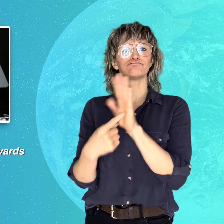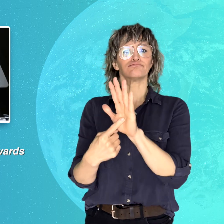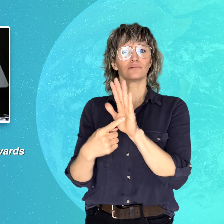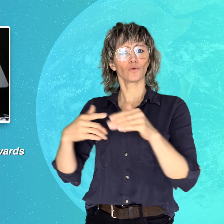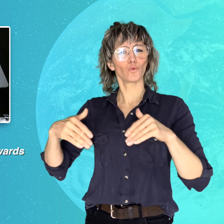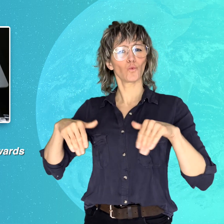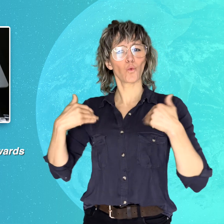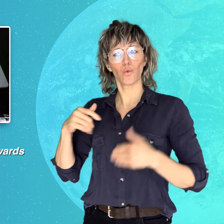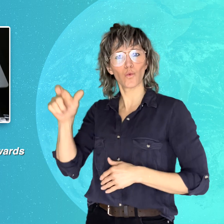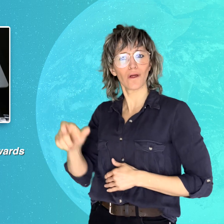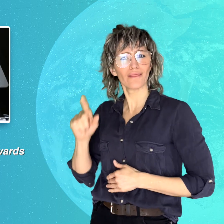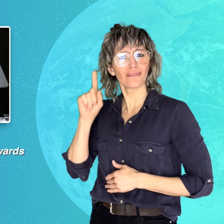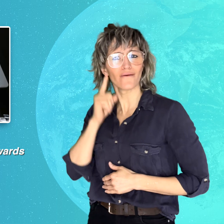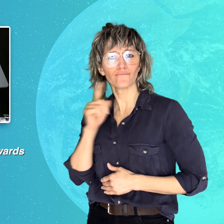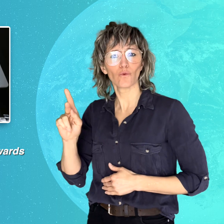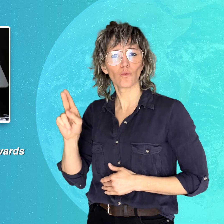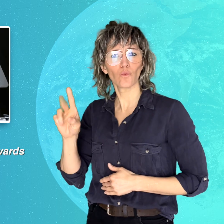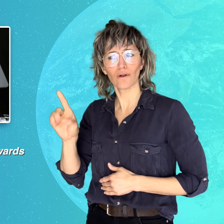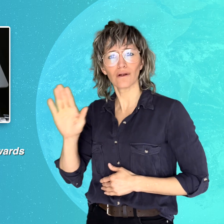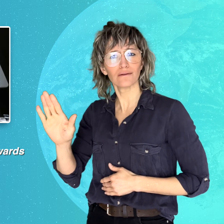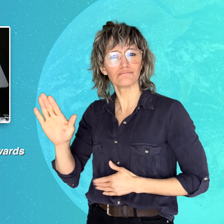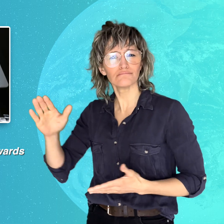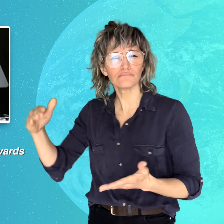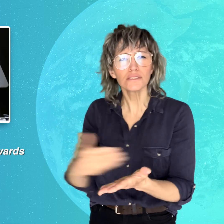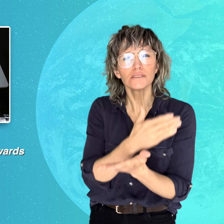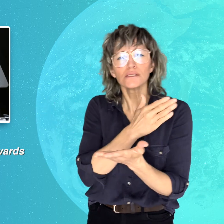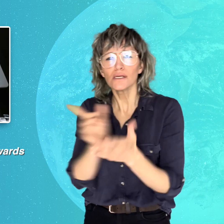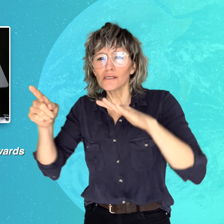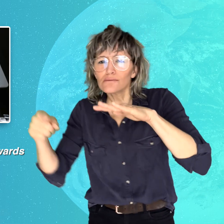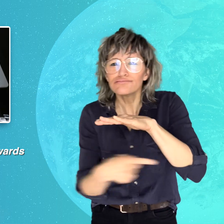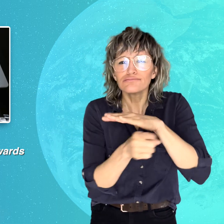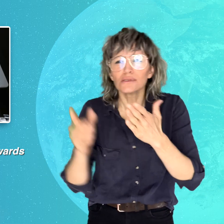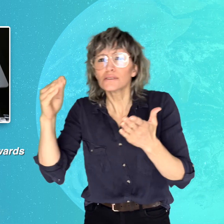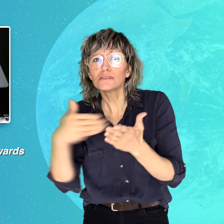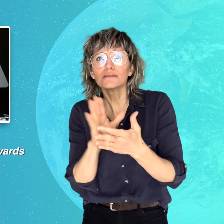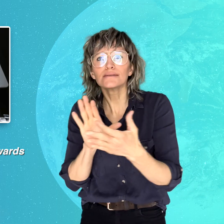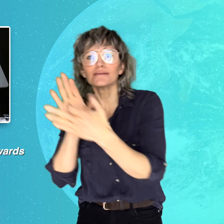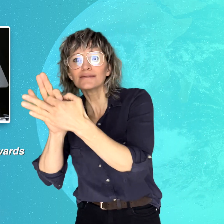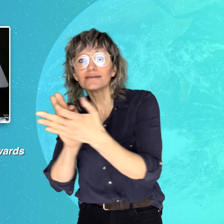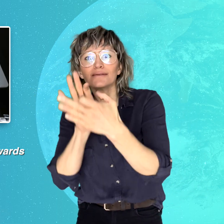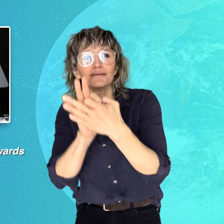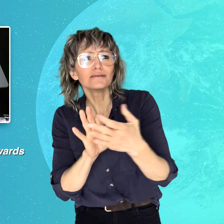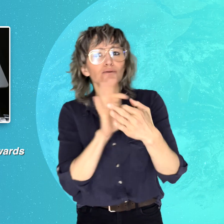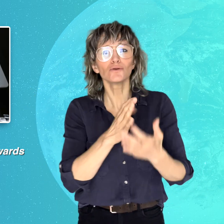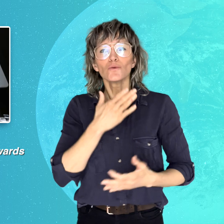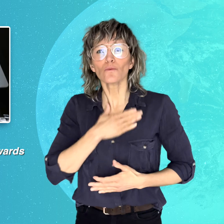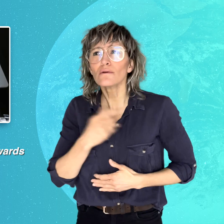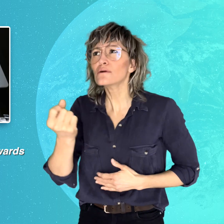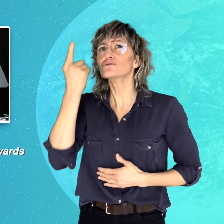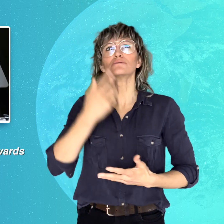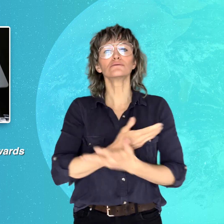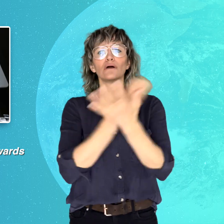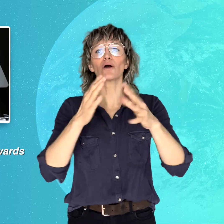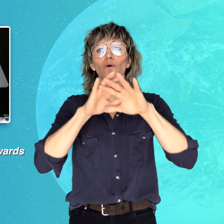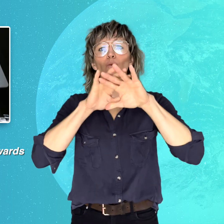Deaf Kurd’s journey to connect and understand the world.